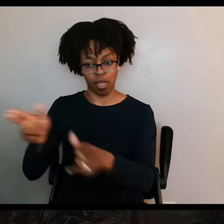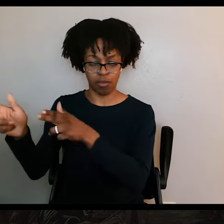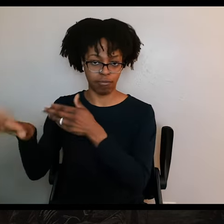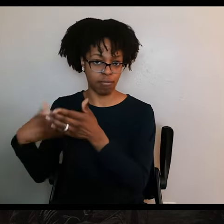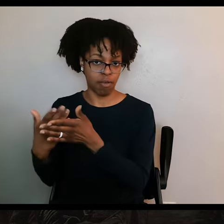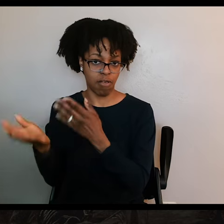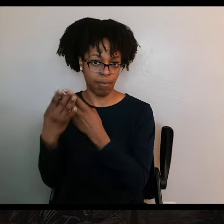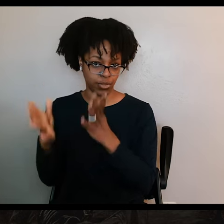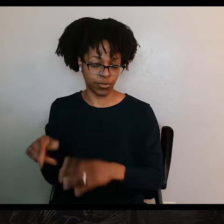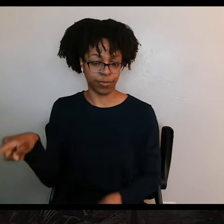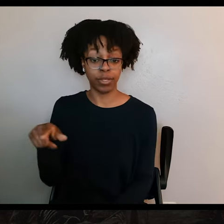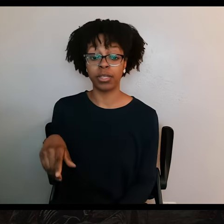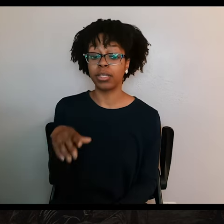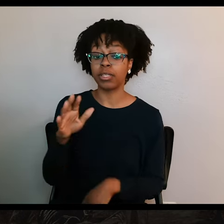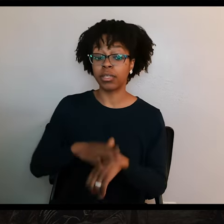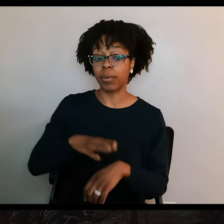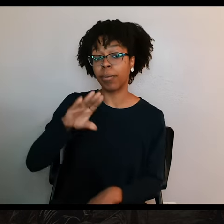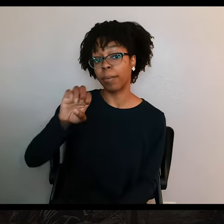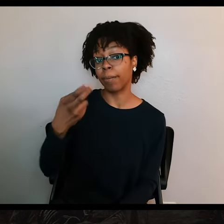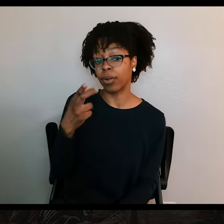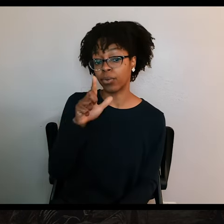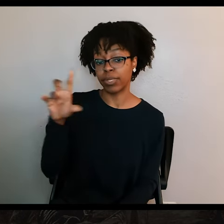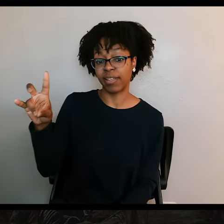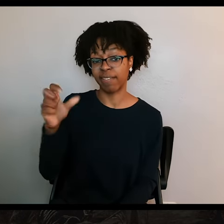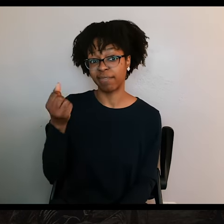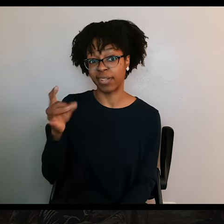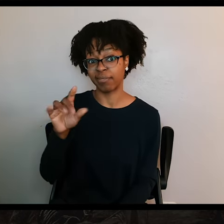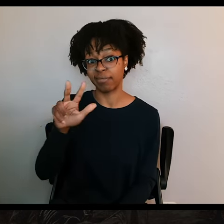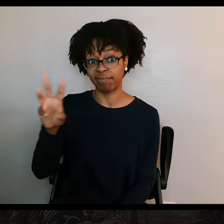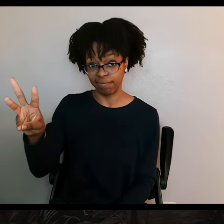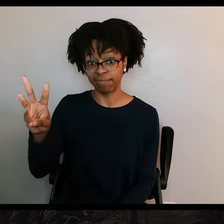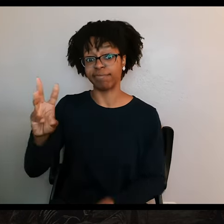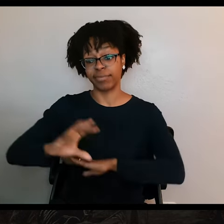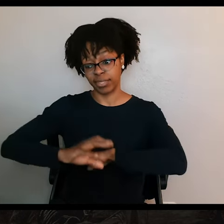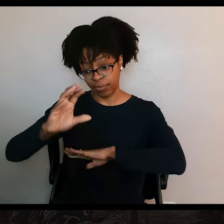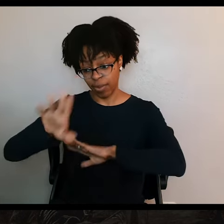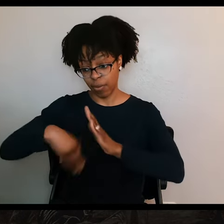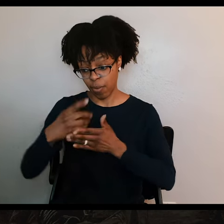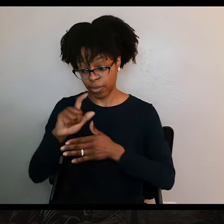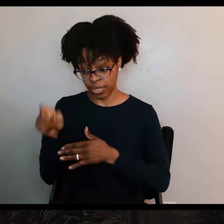At sunrise, on March 27, 1836, all the Texans who could still walk were formed into three groups.